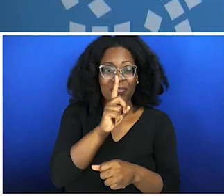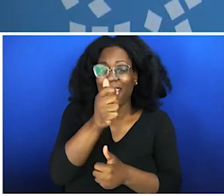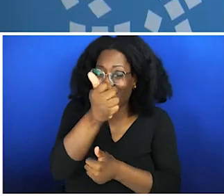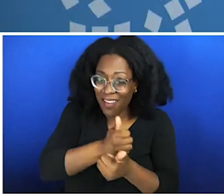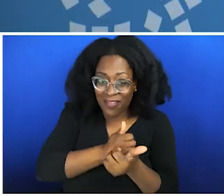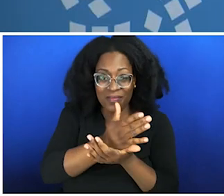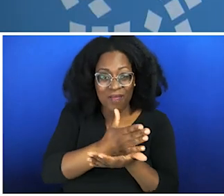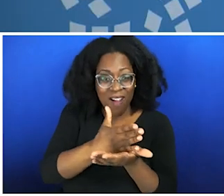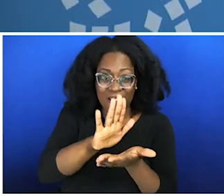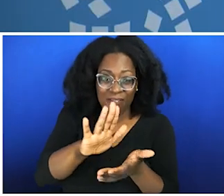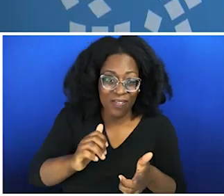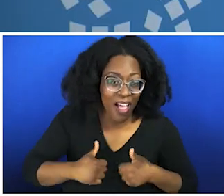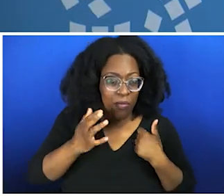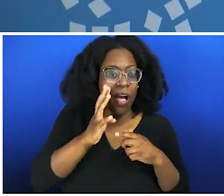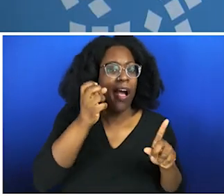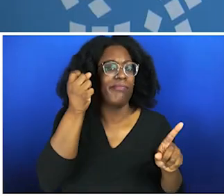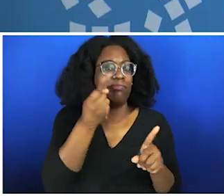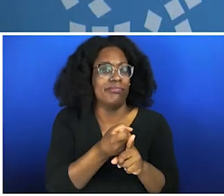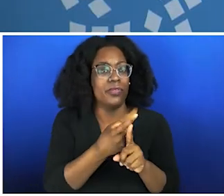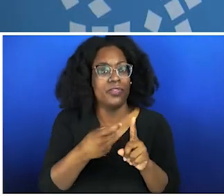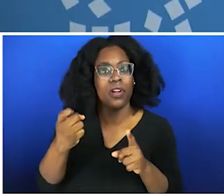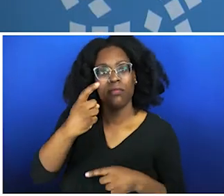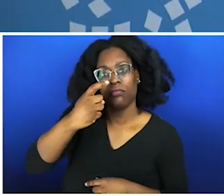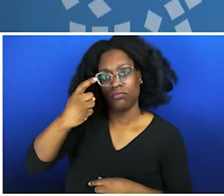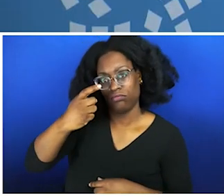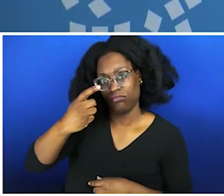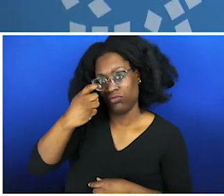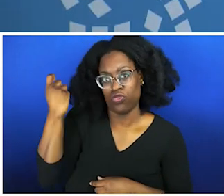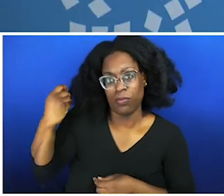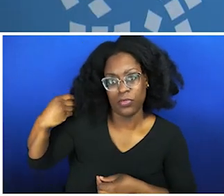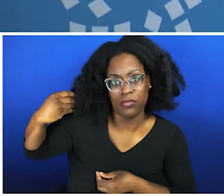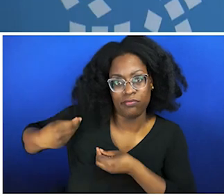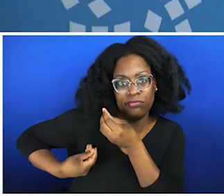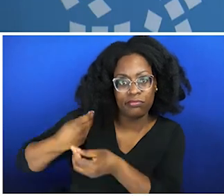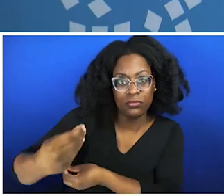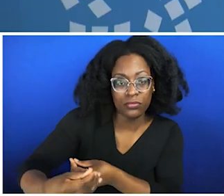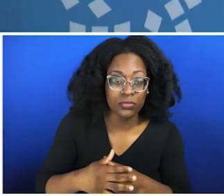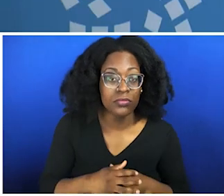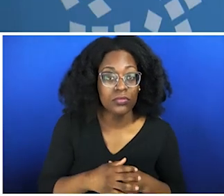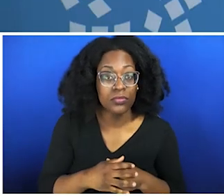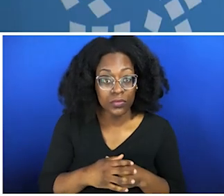an oppressed person, if you come from a background of slavery, forced migration, poverty, give